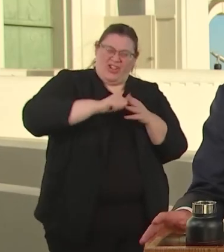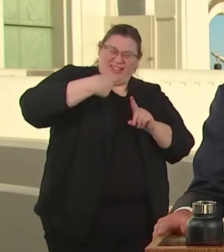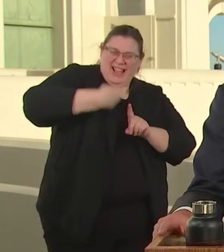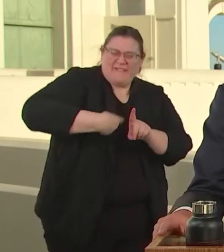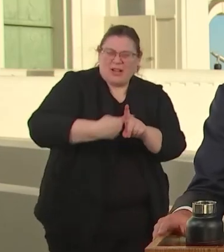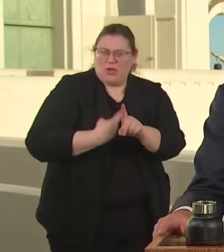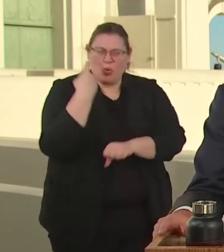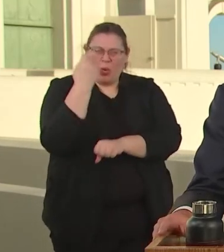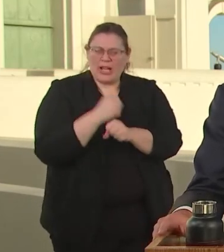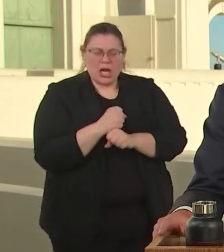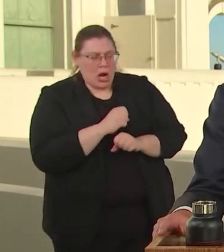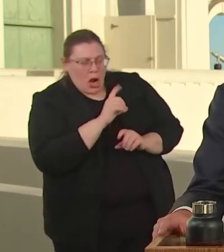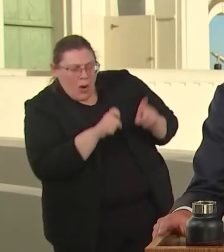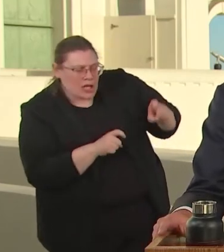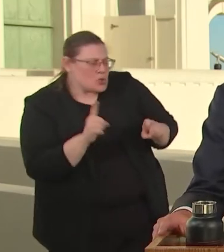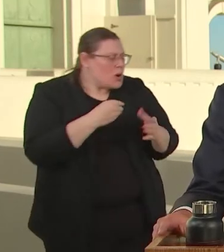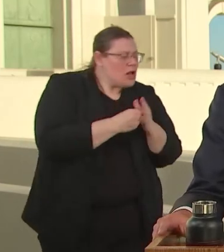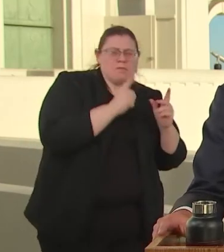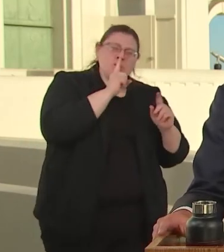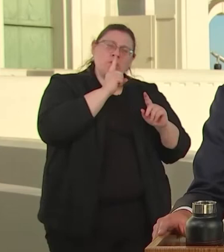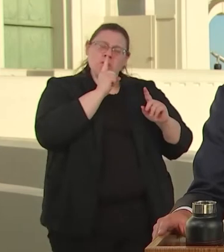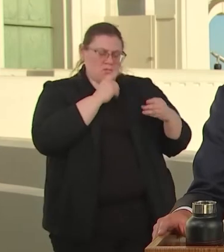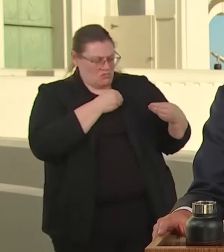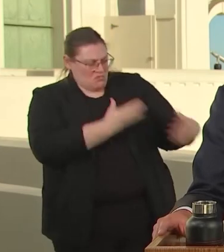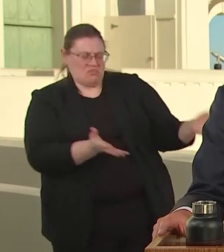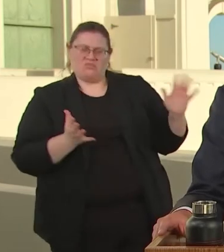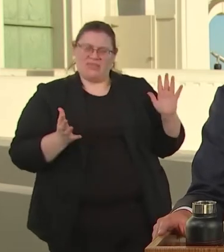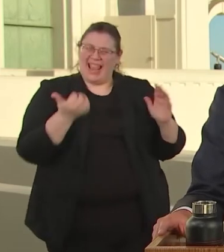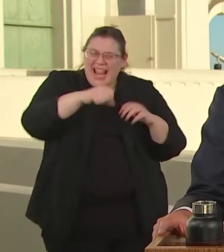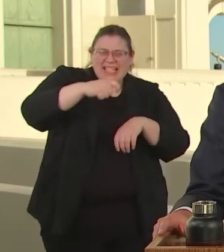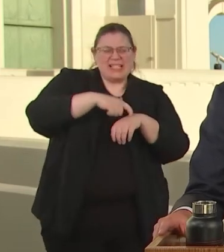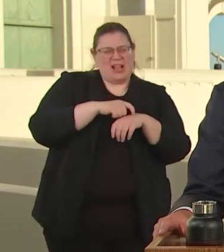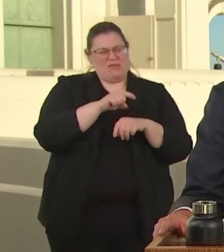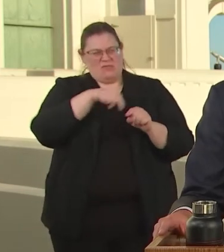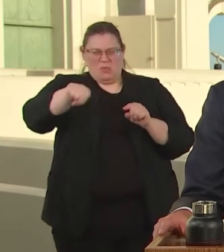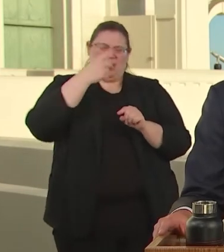NO QUESTIONS ASKED WHERE EVER